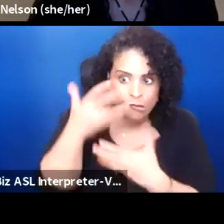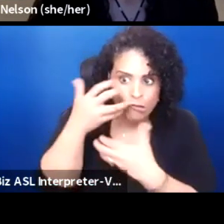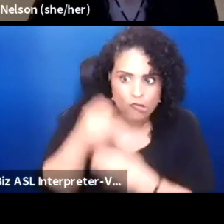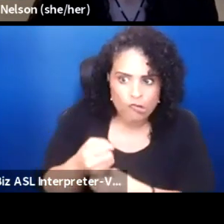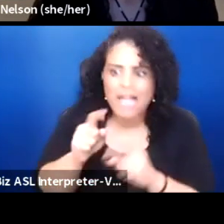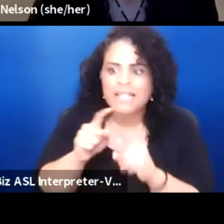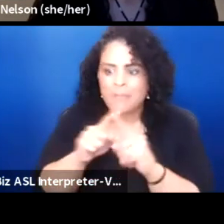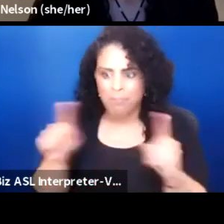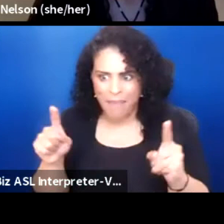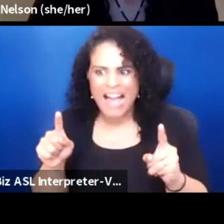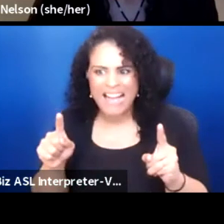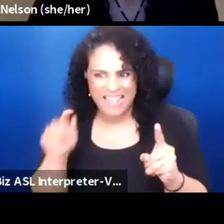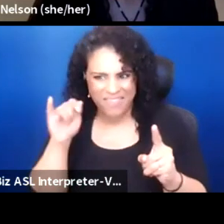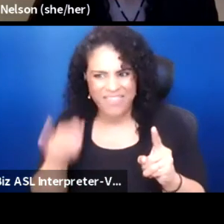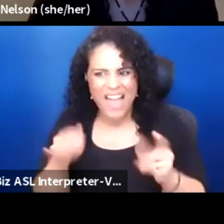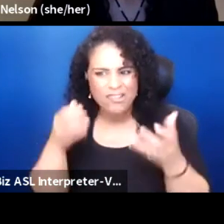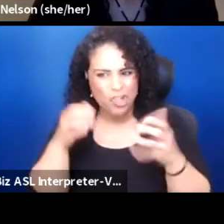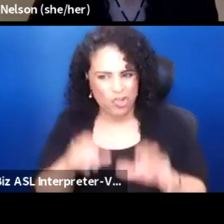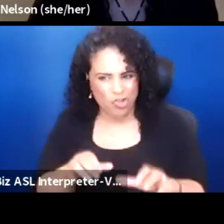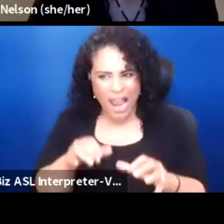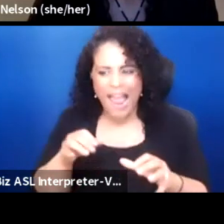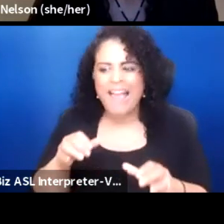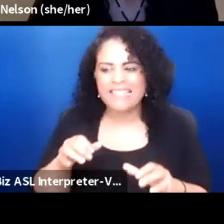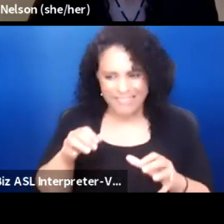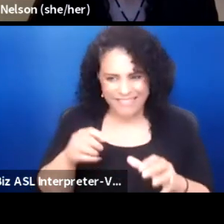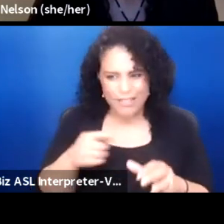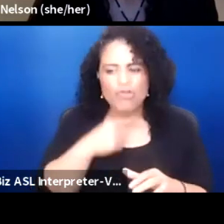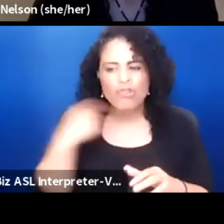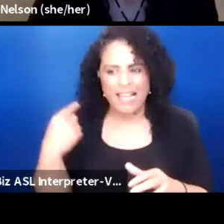when we engage around cultural content.